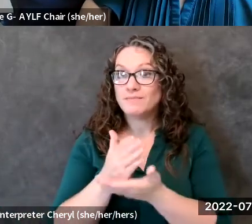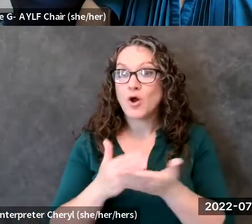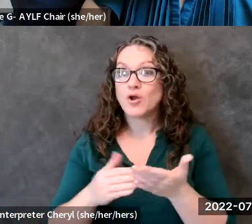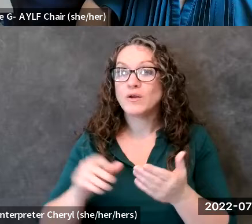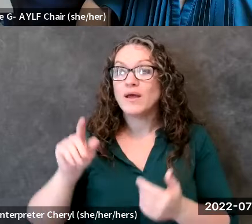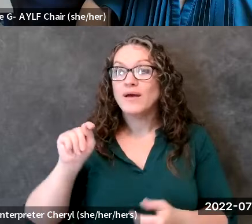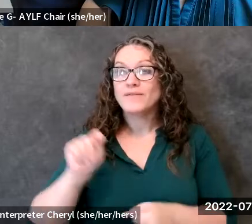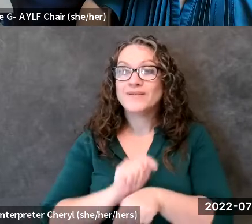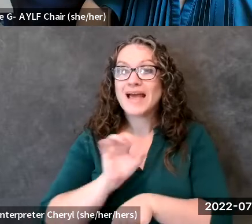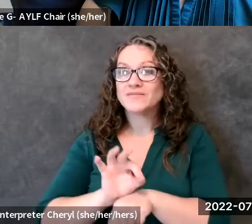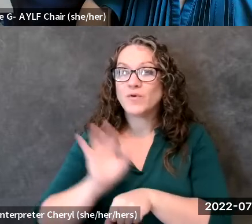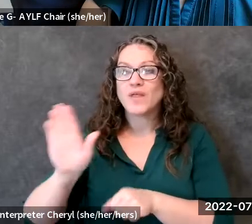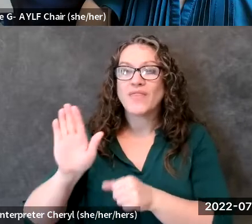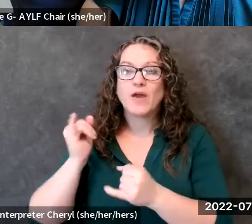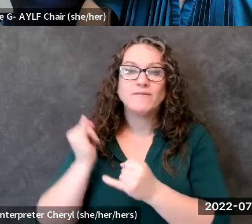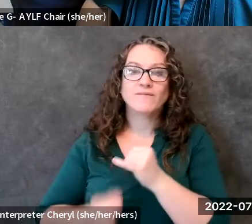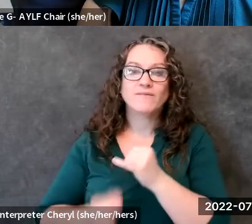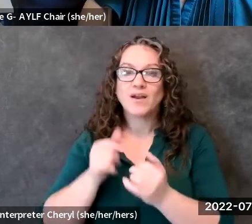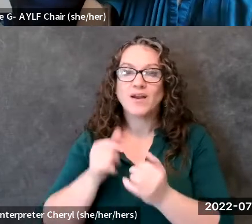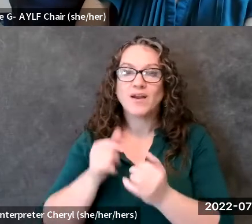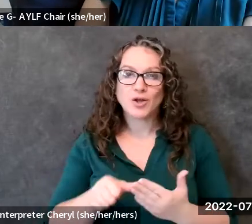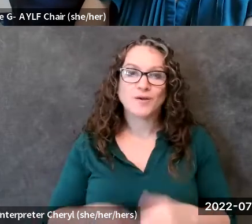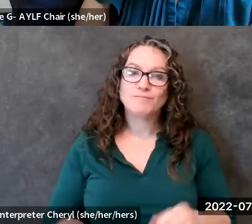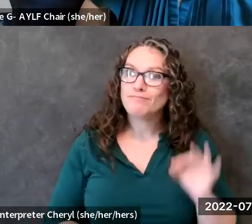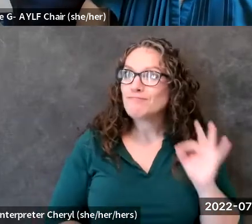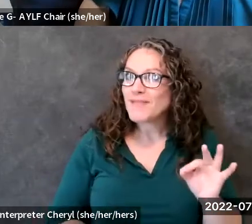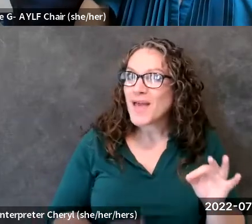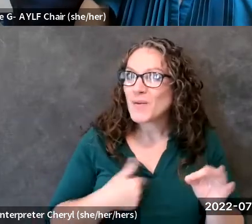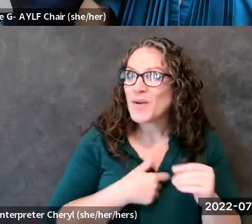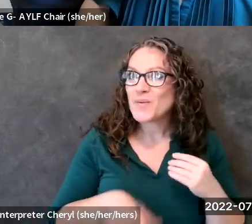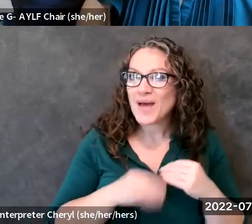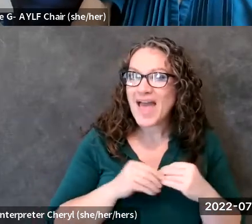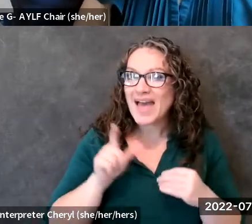awesome great well we will be sure to drop those links in so people know where to find you